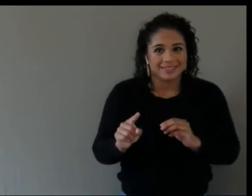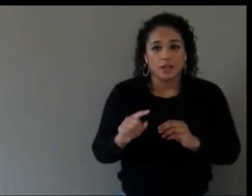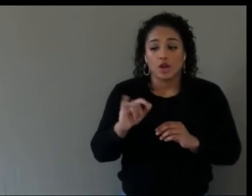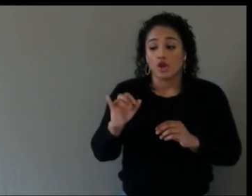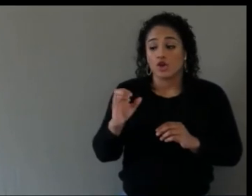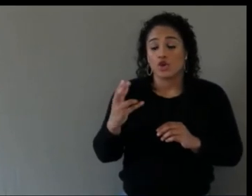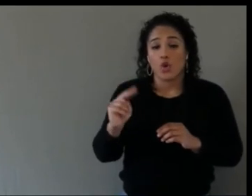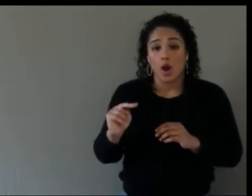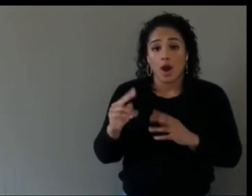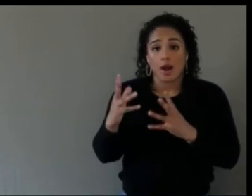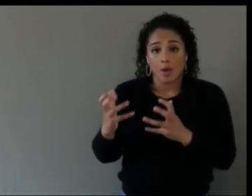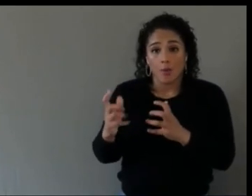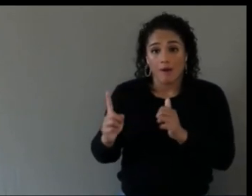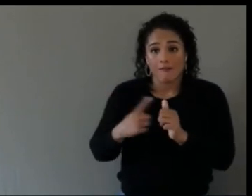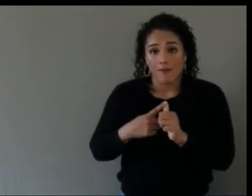of you on this one.